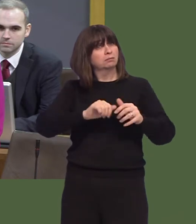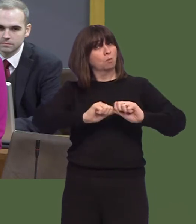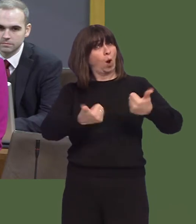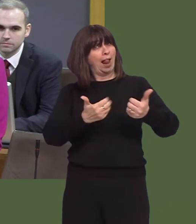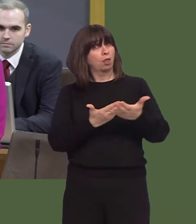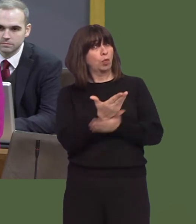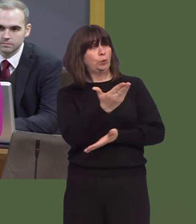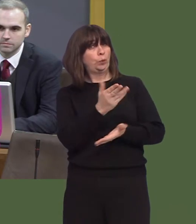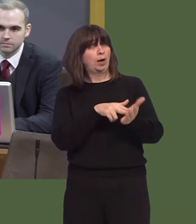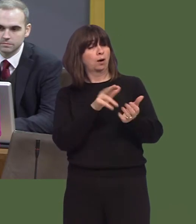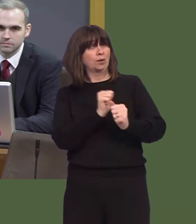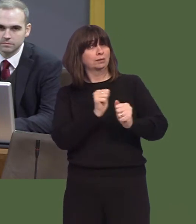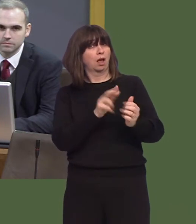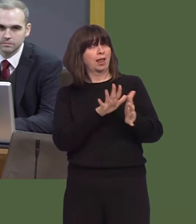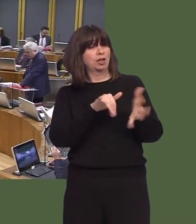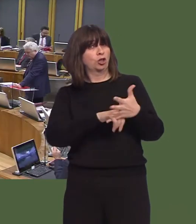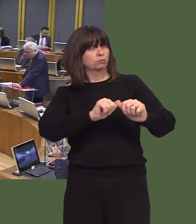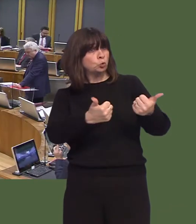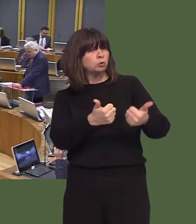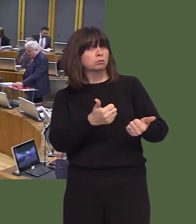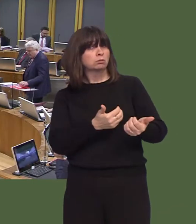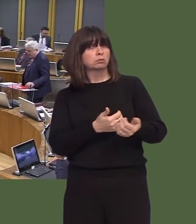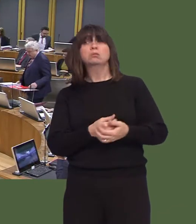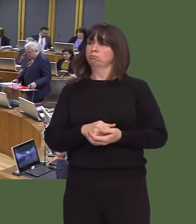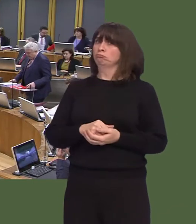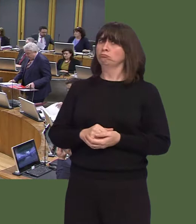the winter in dealing with those pressures and spikes? Carwyn Jones AM: Yes, I do.